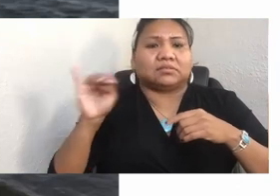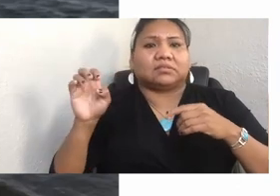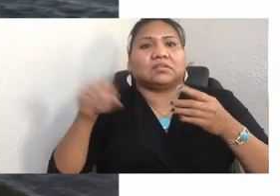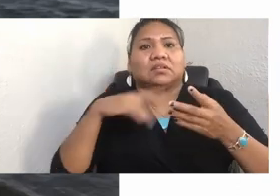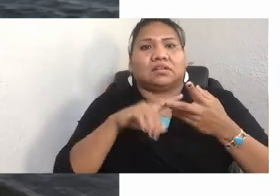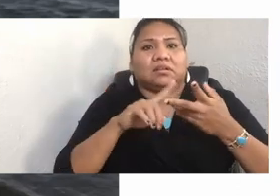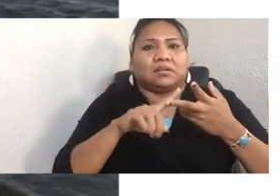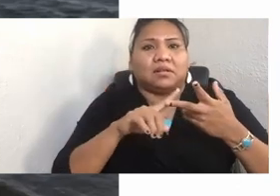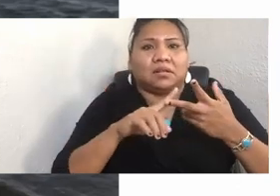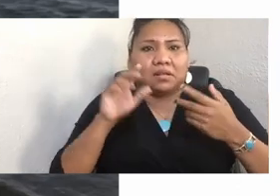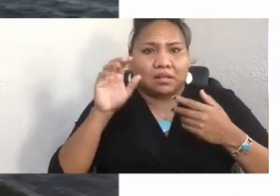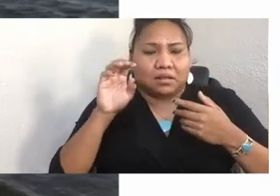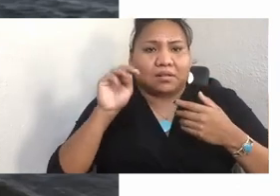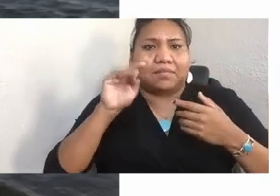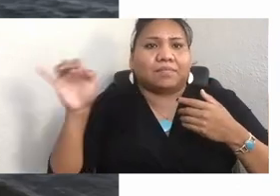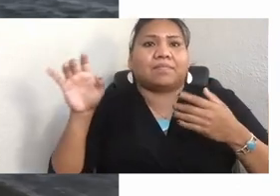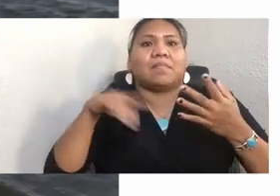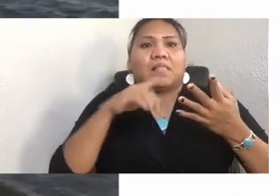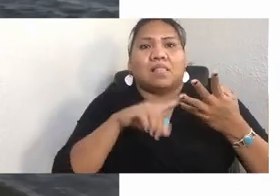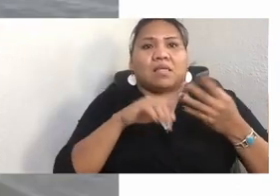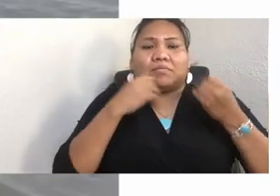And that's, in fact, why we started this podcast, All My